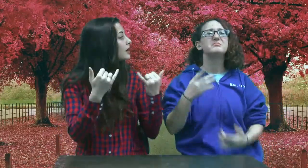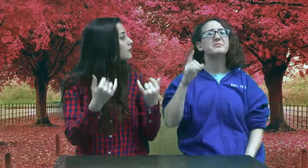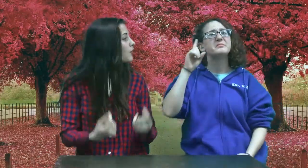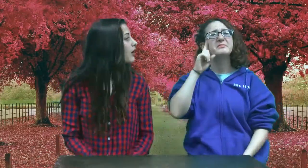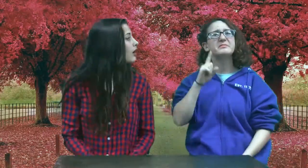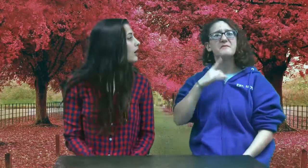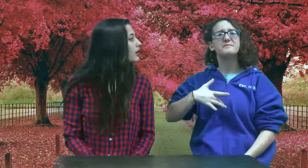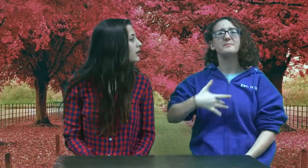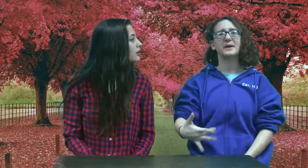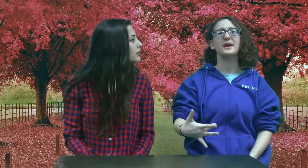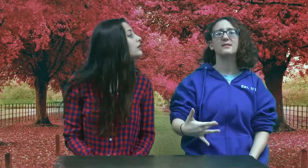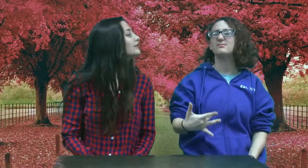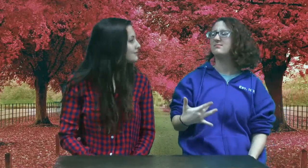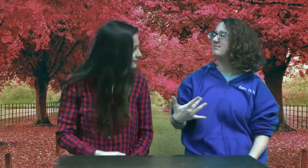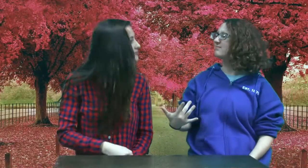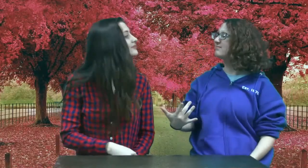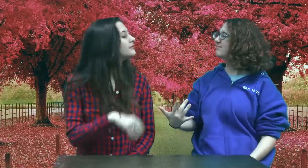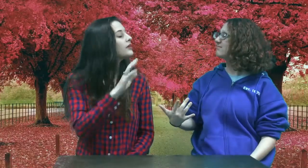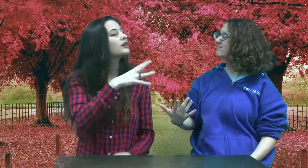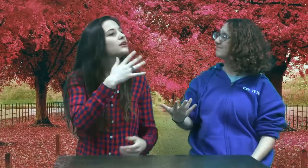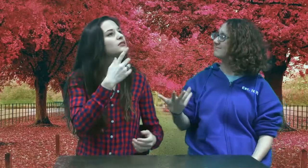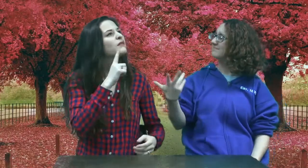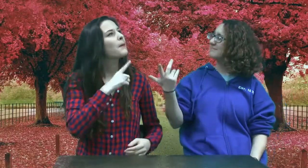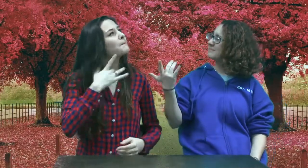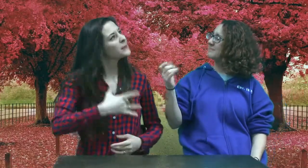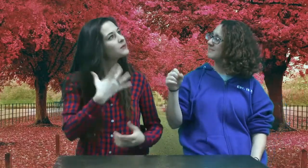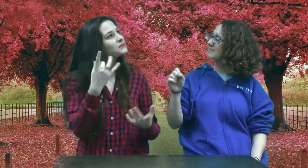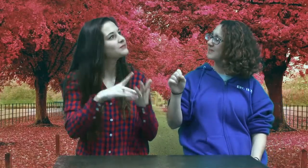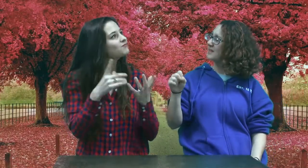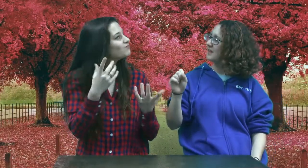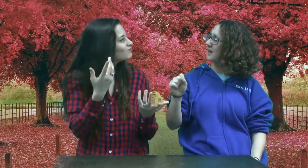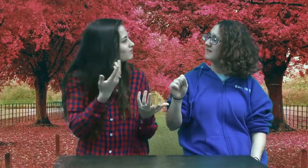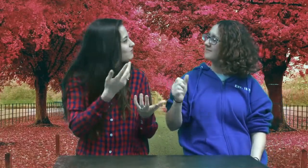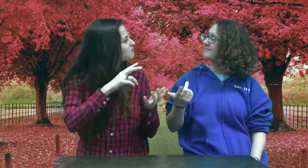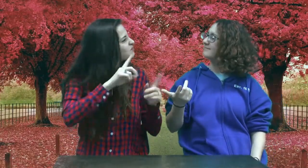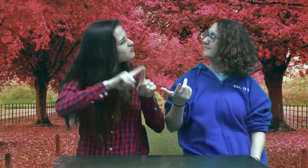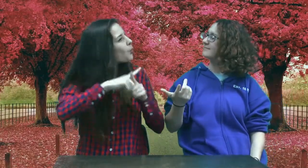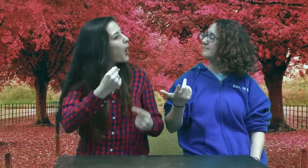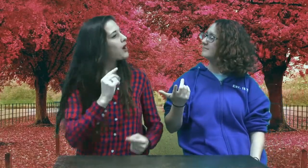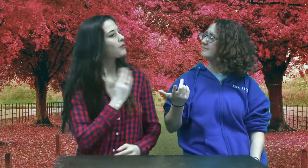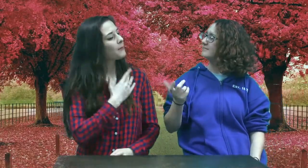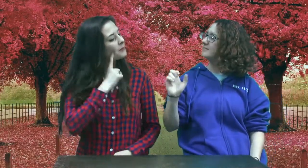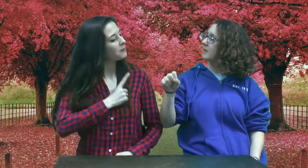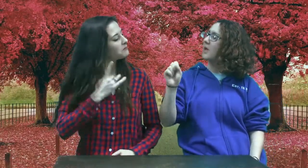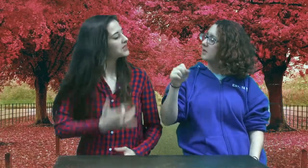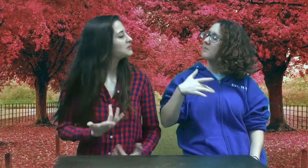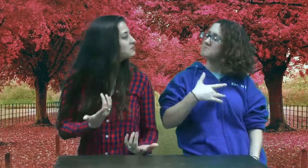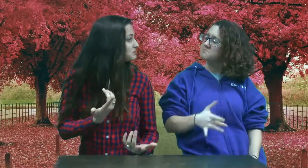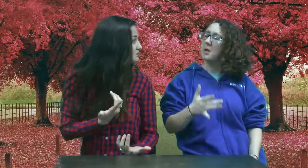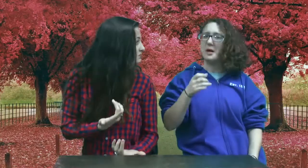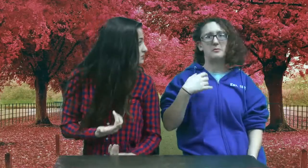Now it’s time for Deaf Bing. Deaf bing is sort of, it’s our Deaf tendencies.